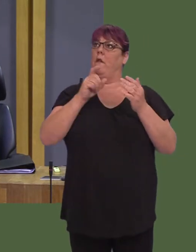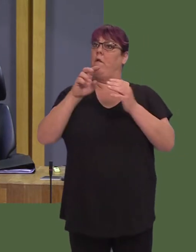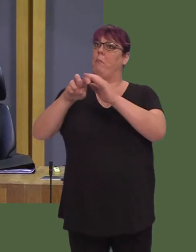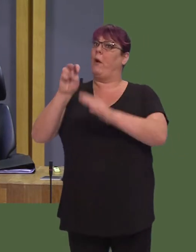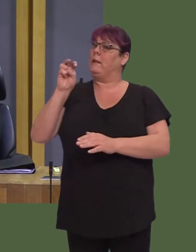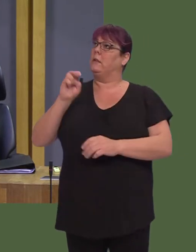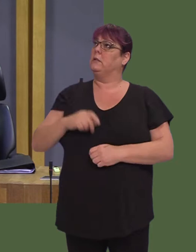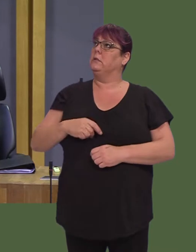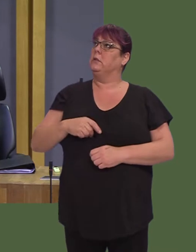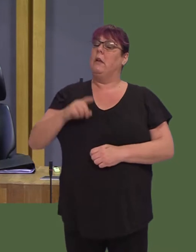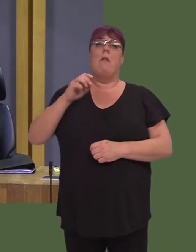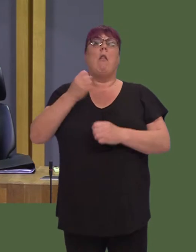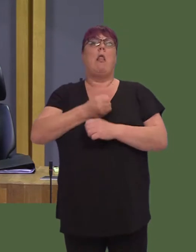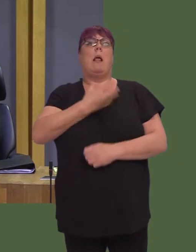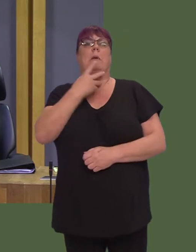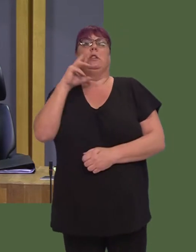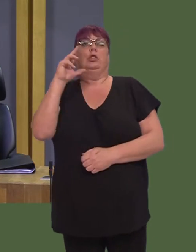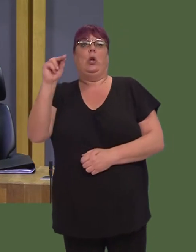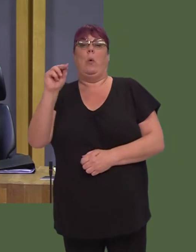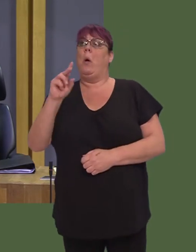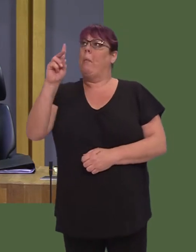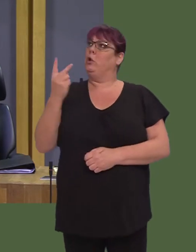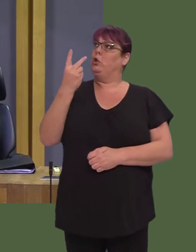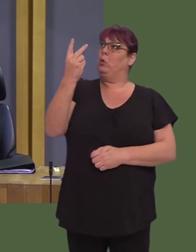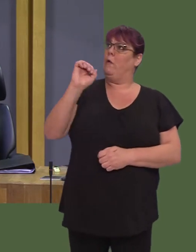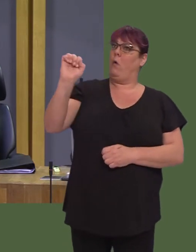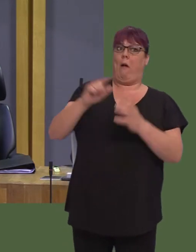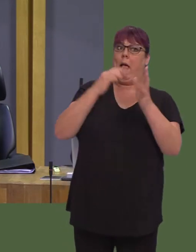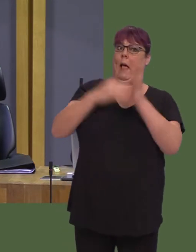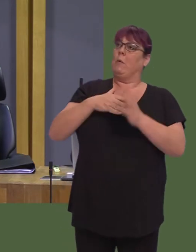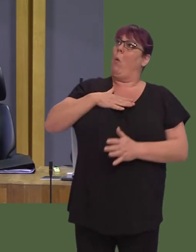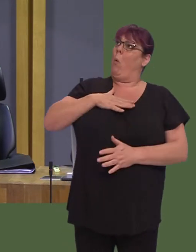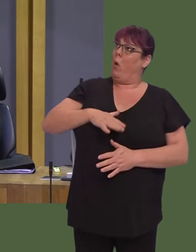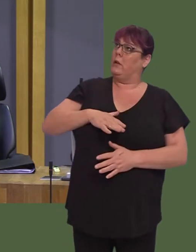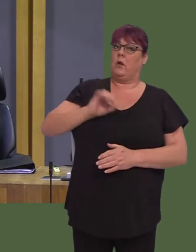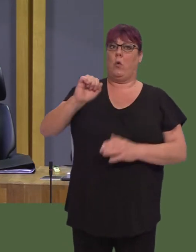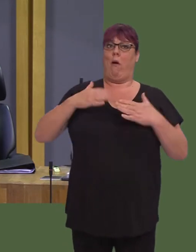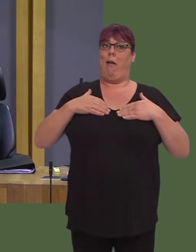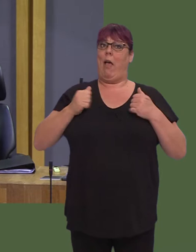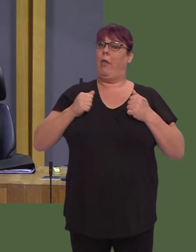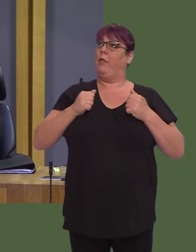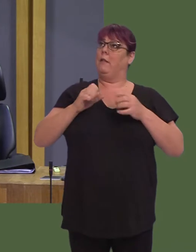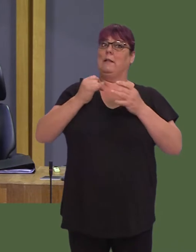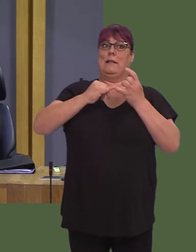have been pressing the case for such a vote in recent days? Your health Secretary says the 'leave' campaign could have committed fraud.